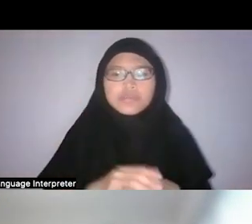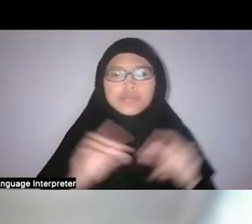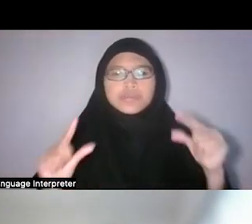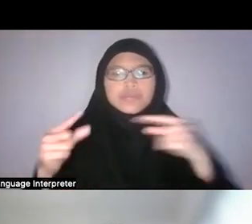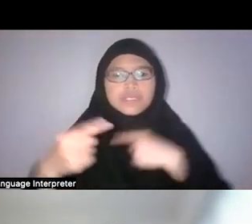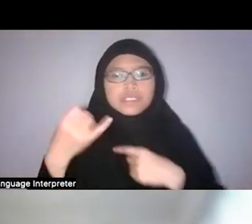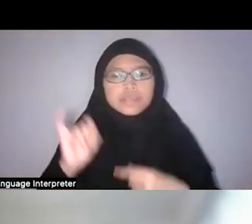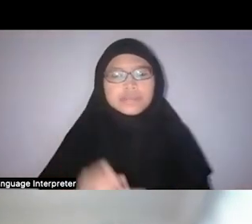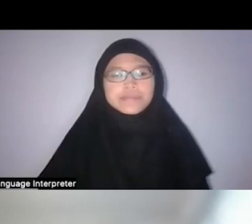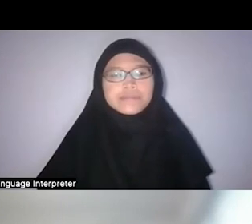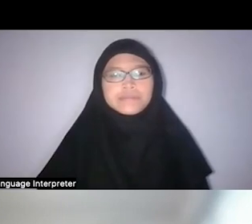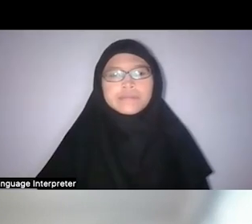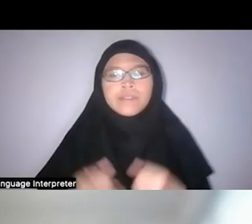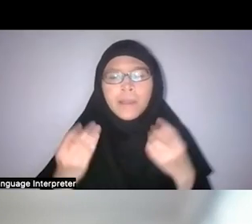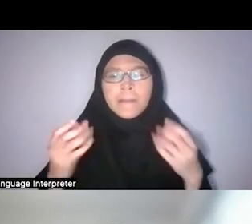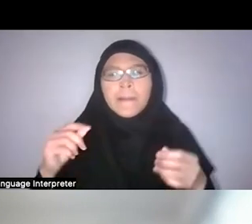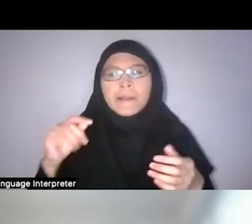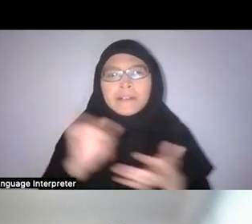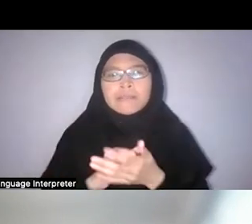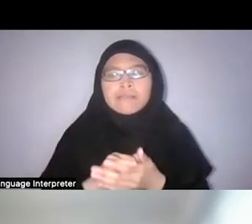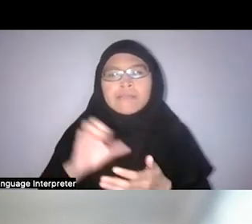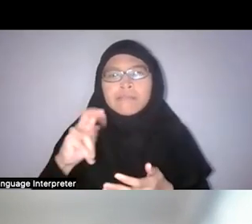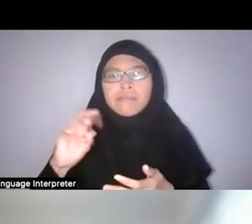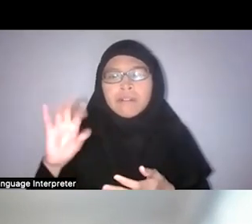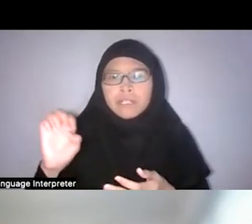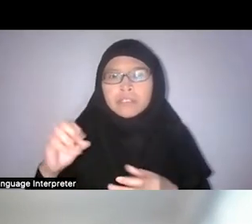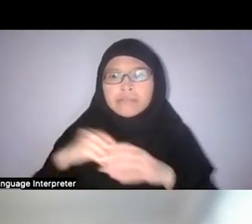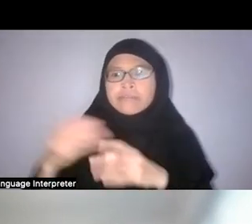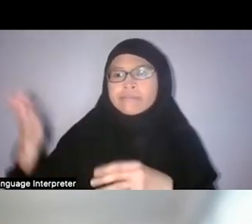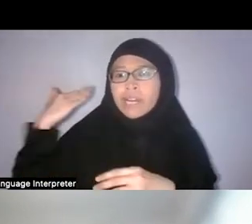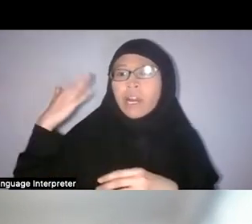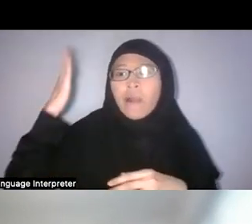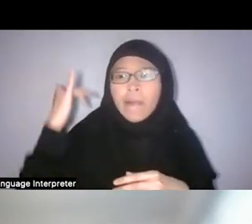a lot of these endured in the past because communities still had access